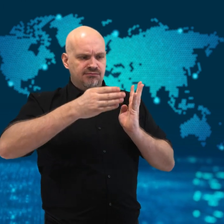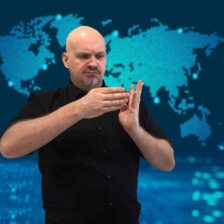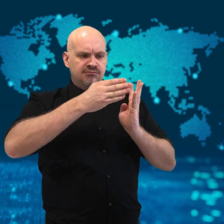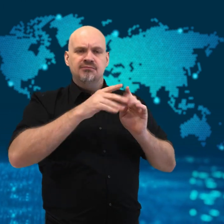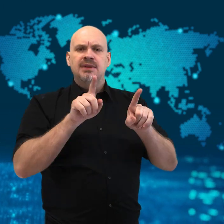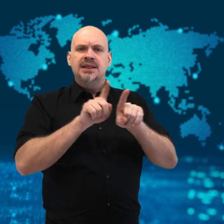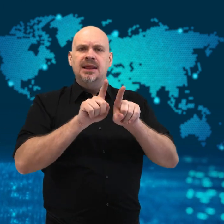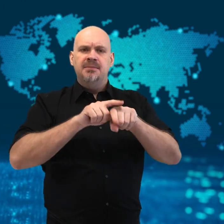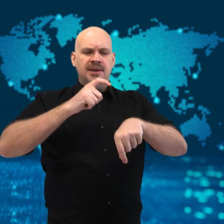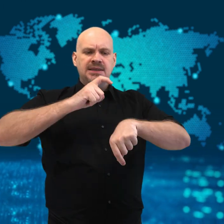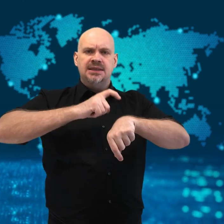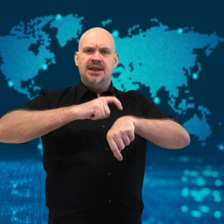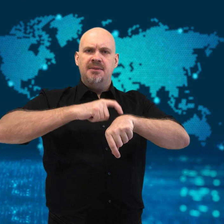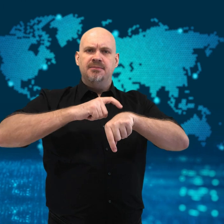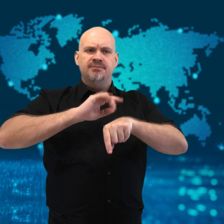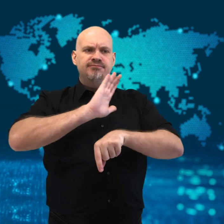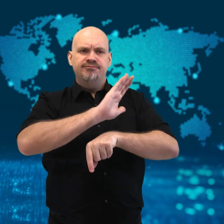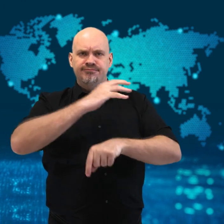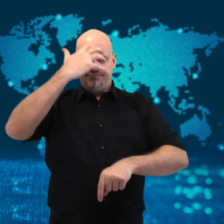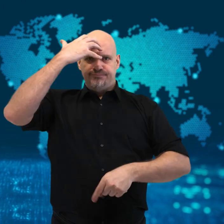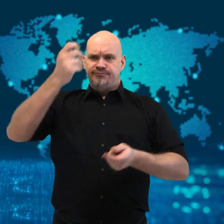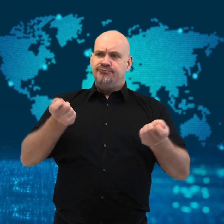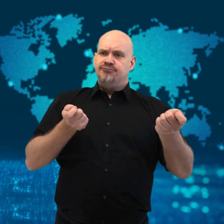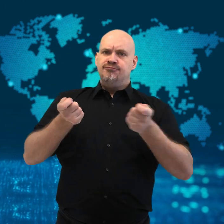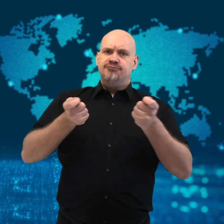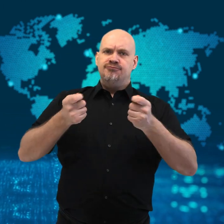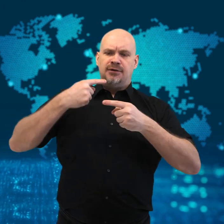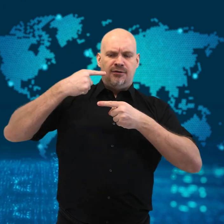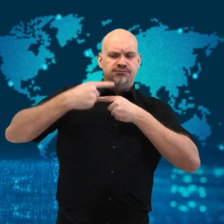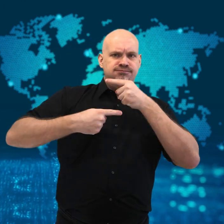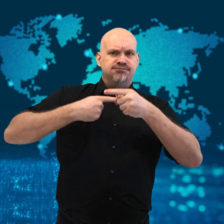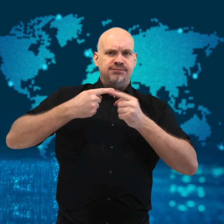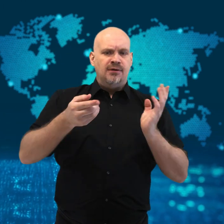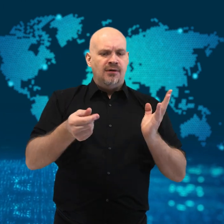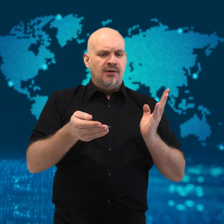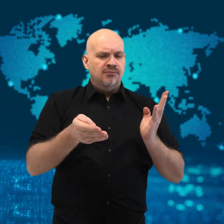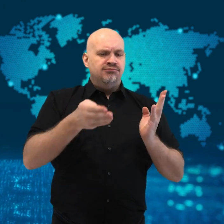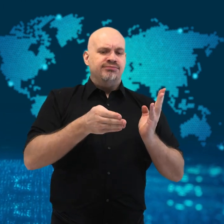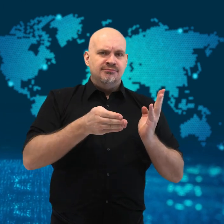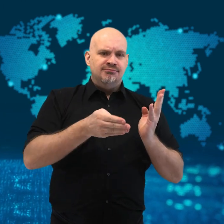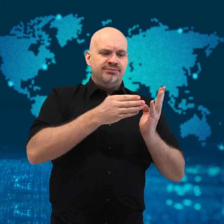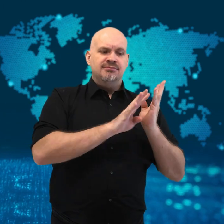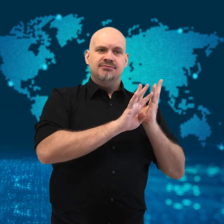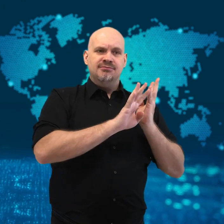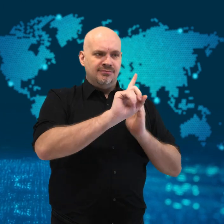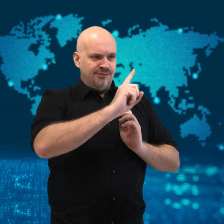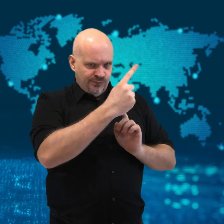in chronological order of their reigns,